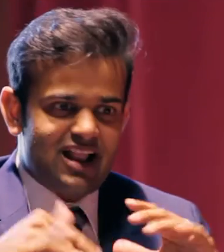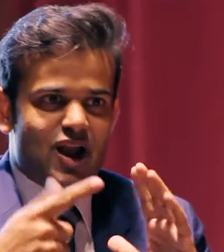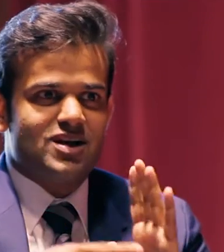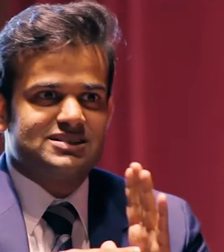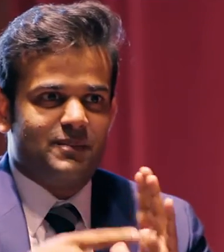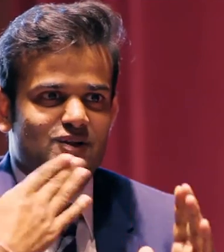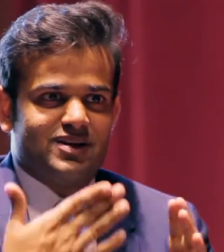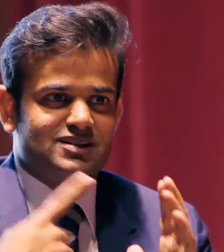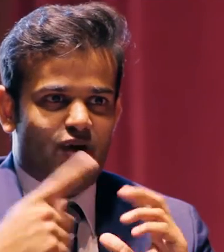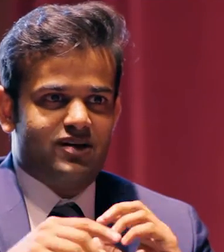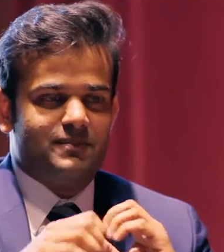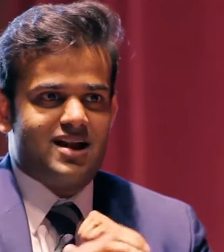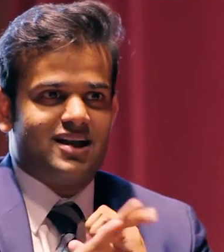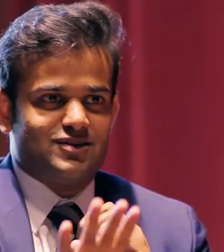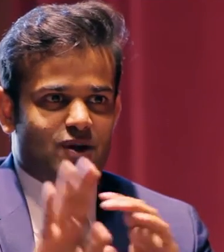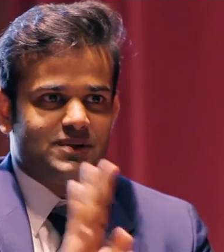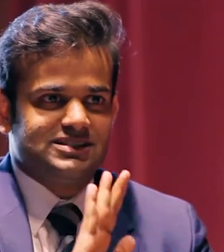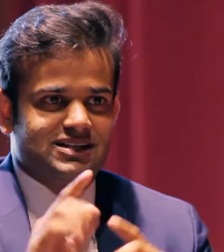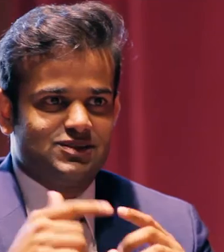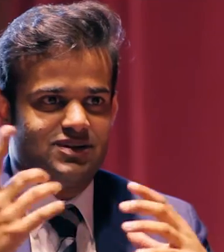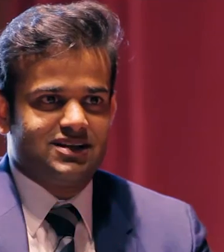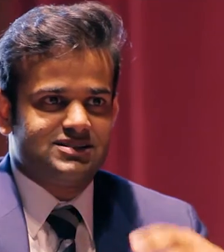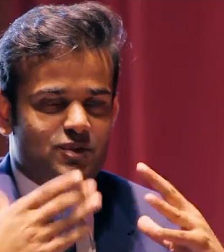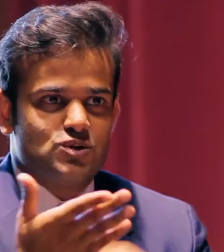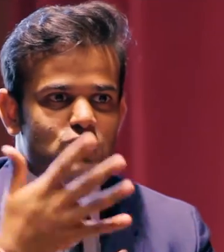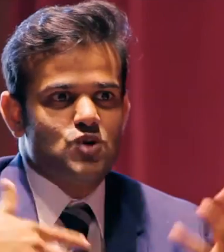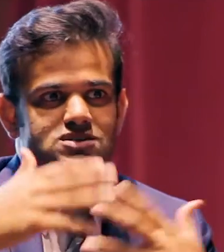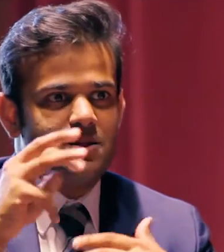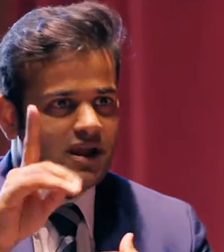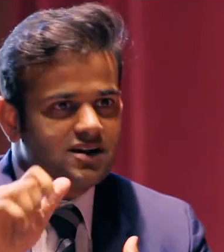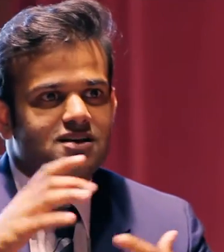[Vai] Wow, amazing. What a great example of a wonderful marketing strategy